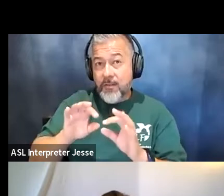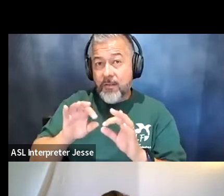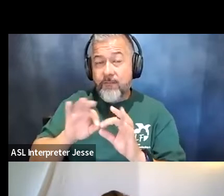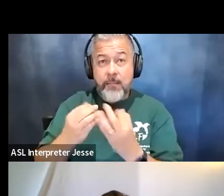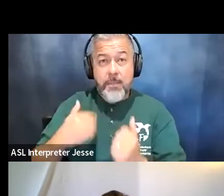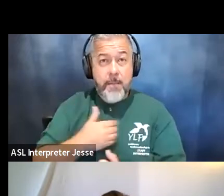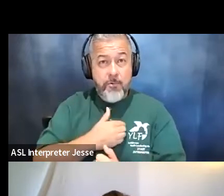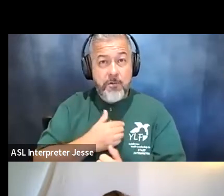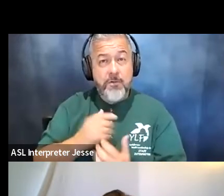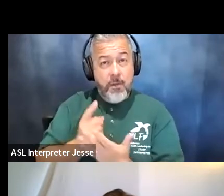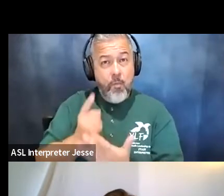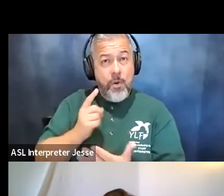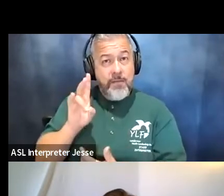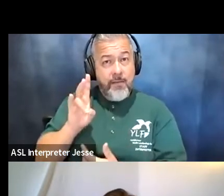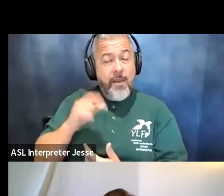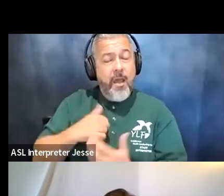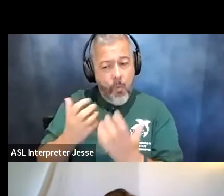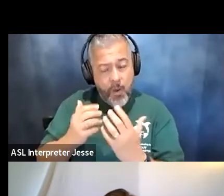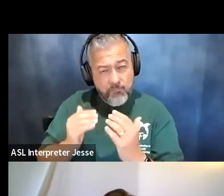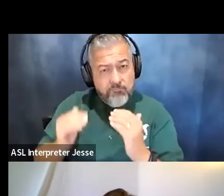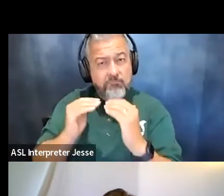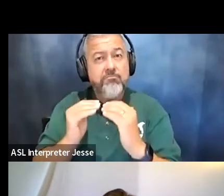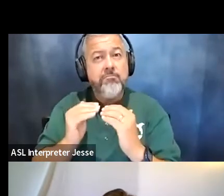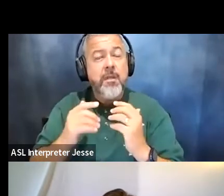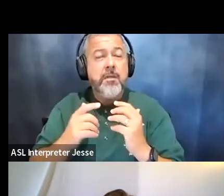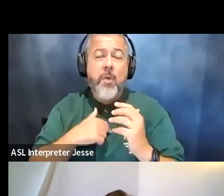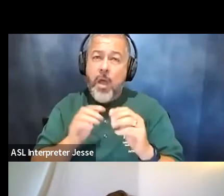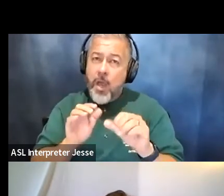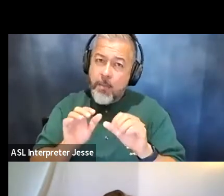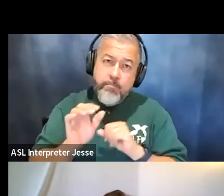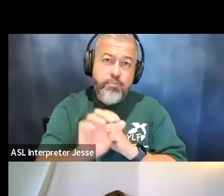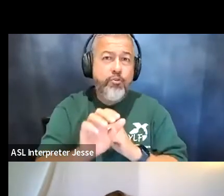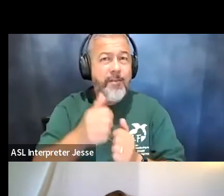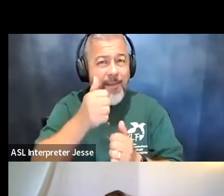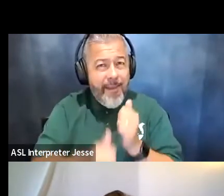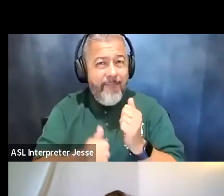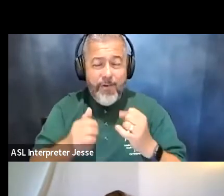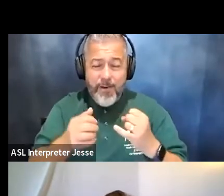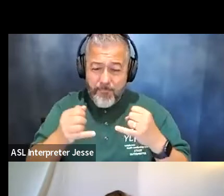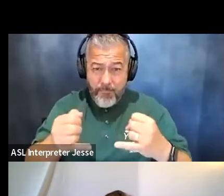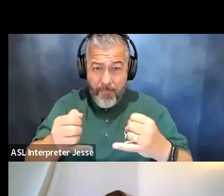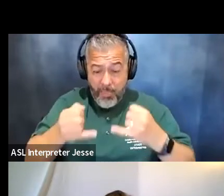strive for and so i pushed every boundary and i pushed every an expectation for me